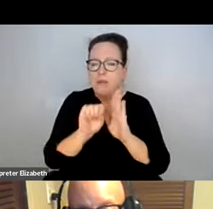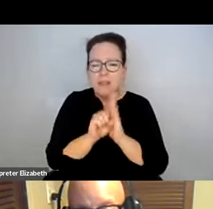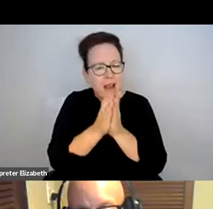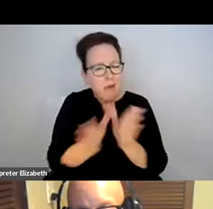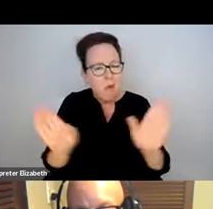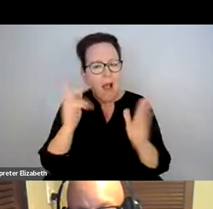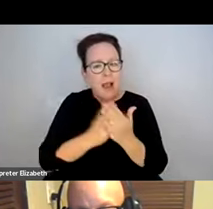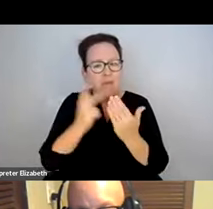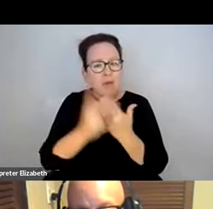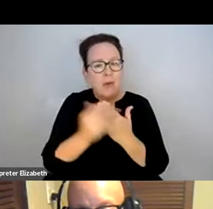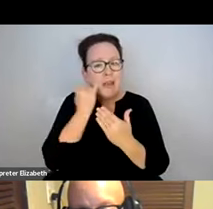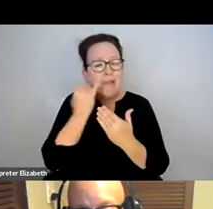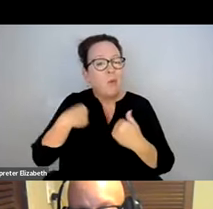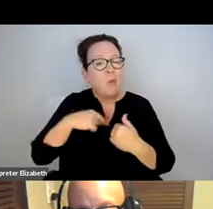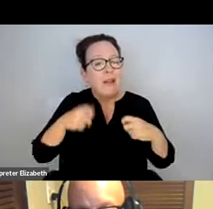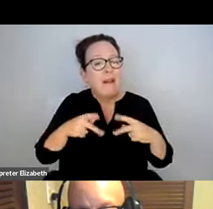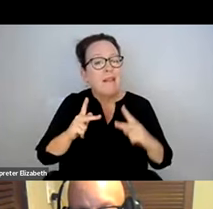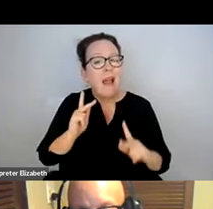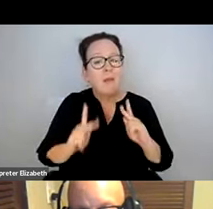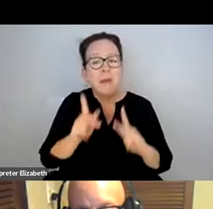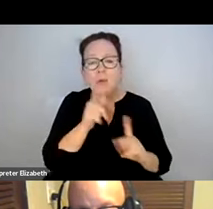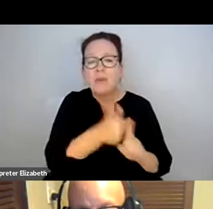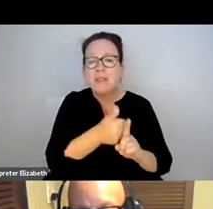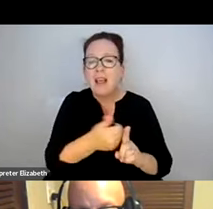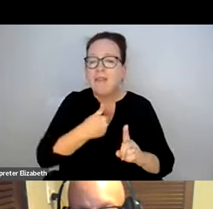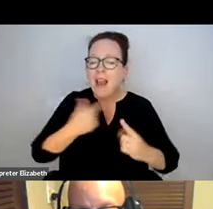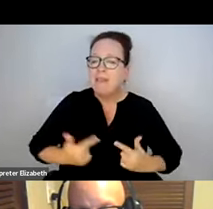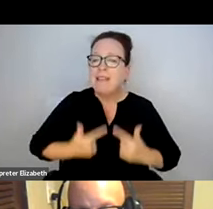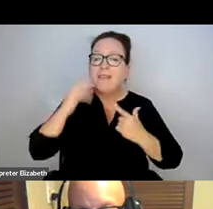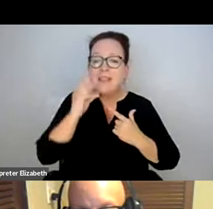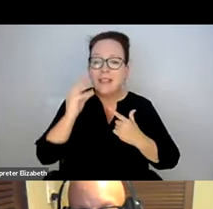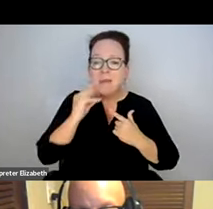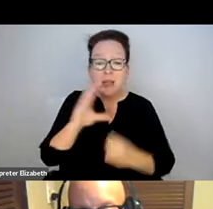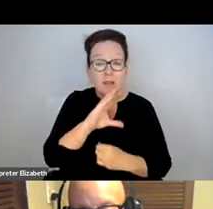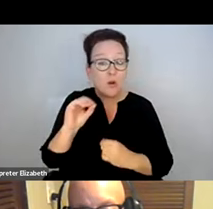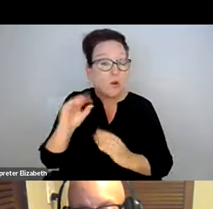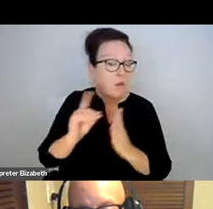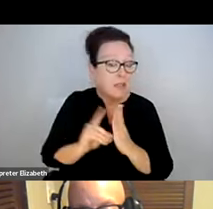STATEWIDE PROGRAM WOULD BE. THE PROGRAM CAN BE INCLUSIVE, IF WE ALLOW PEOPLE WITH LIVED EXPERIENCE TO CO-DESIGN WHAT